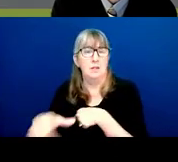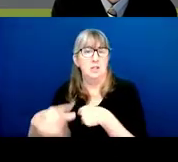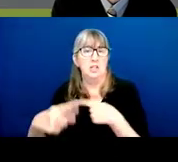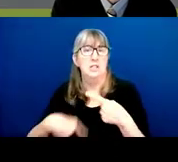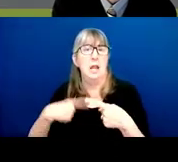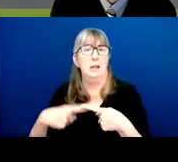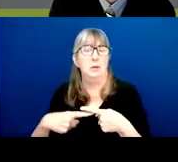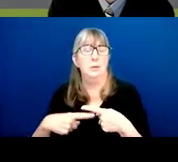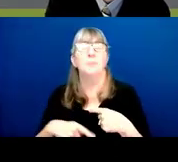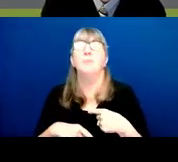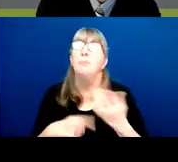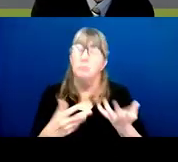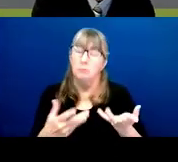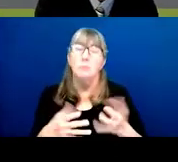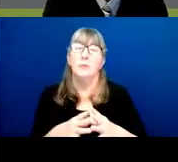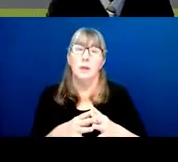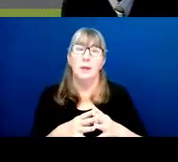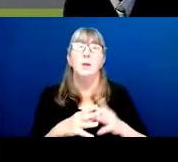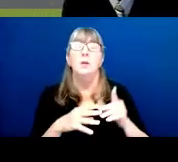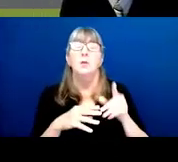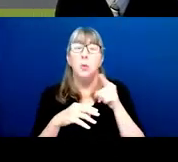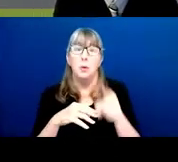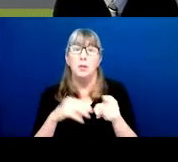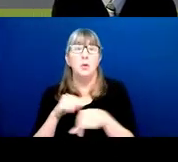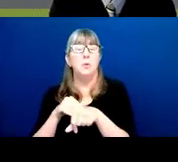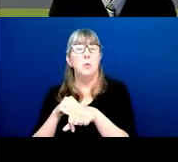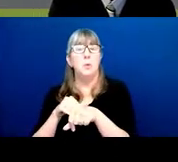So whenever you submit an application,